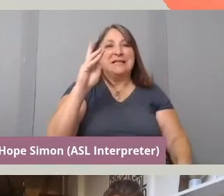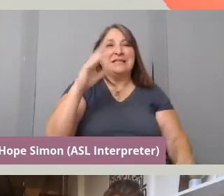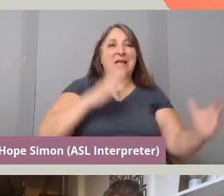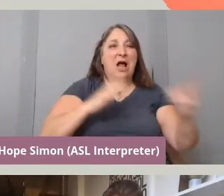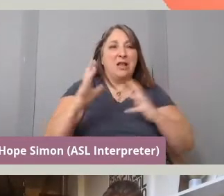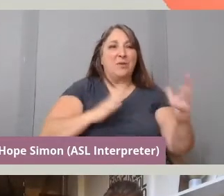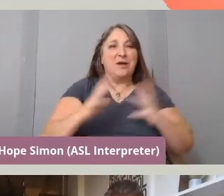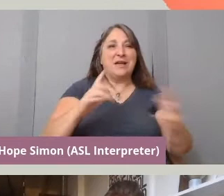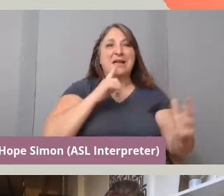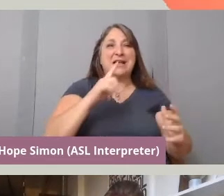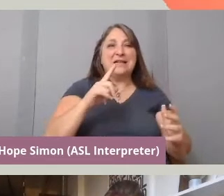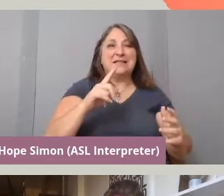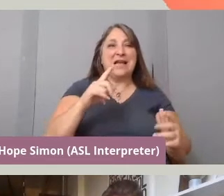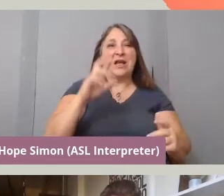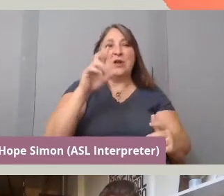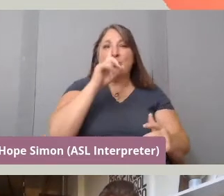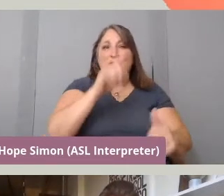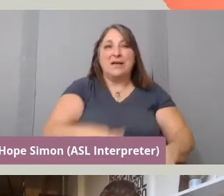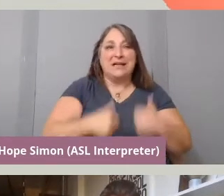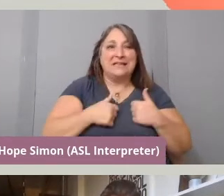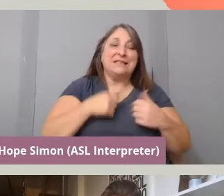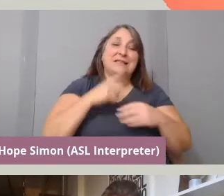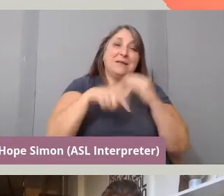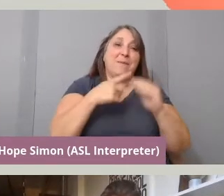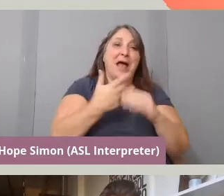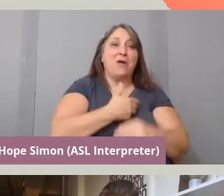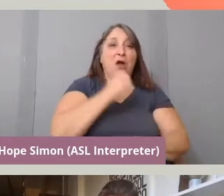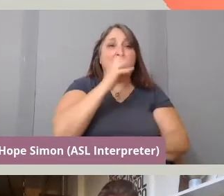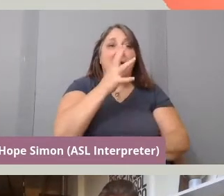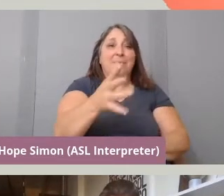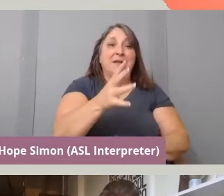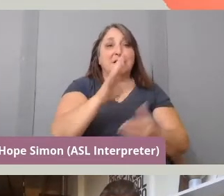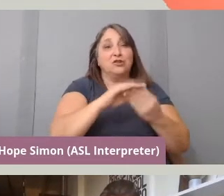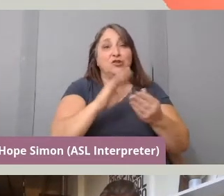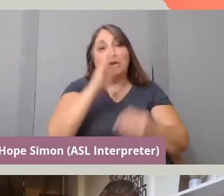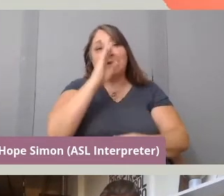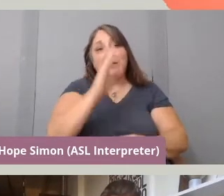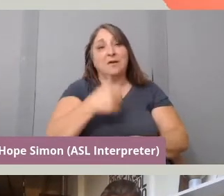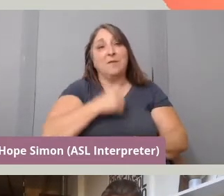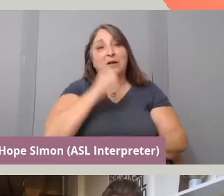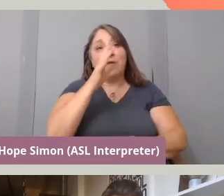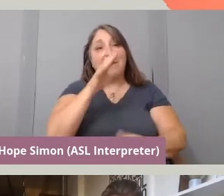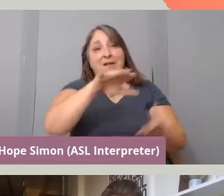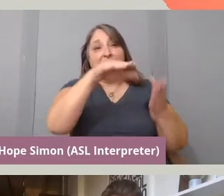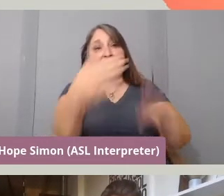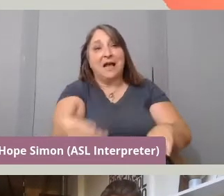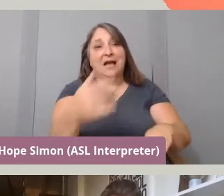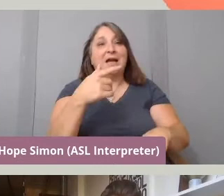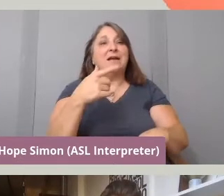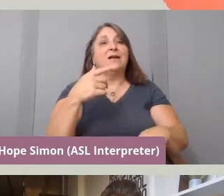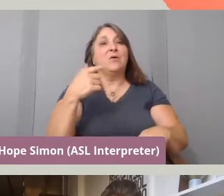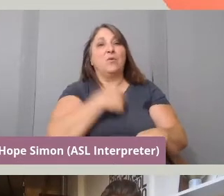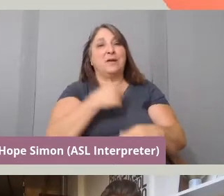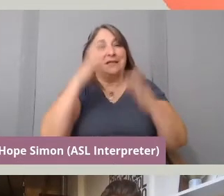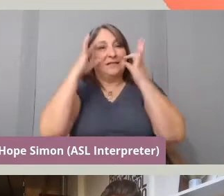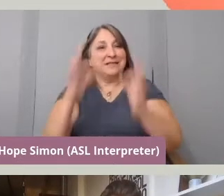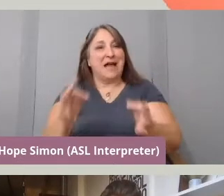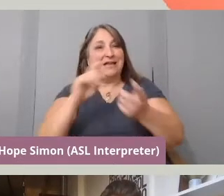It's extensively about our grandmother and the story, it was pretty straight forward when she died. Elan and I decided to transform her house into an archeological dig.